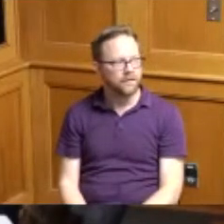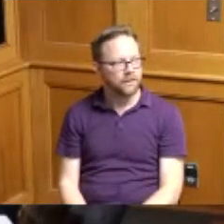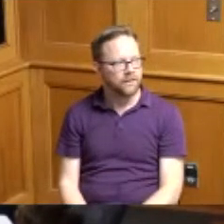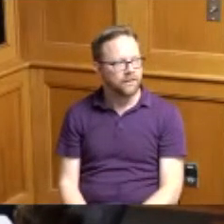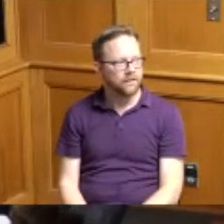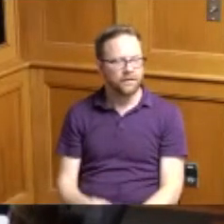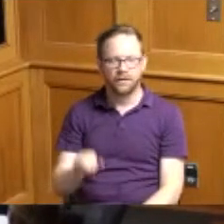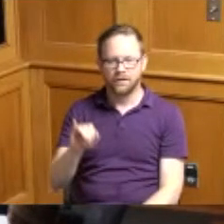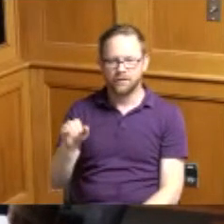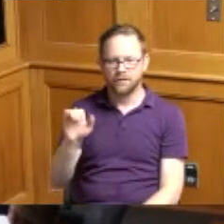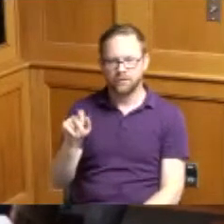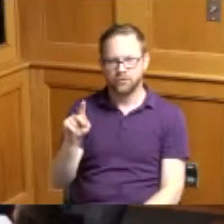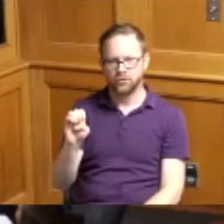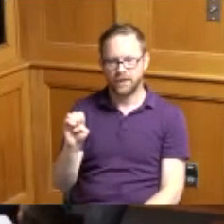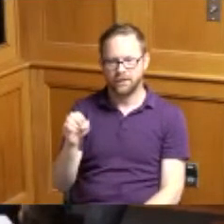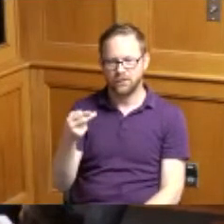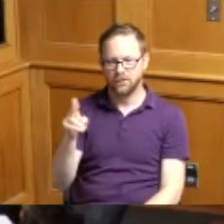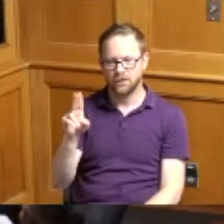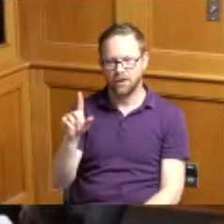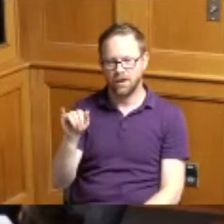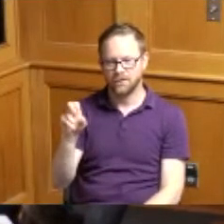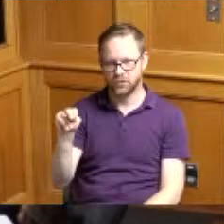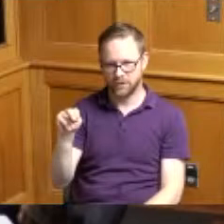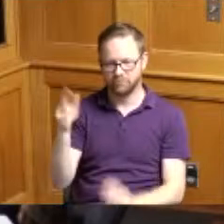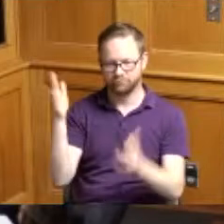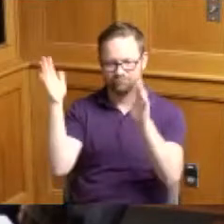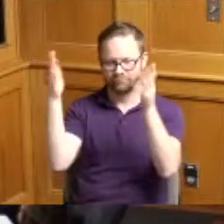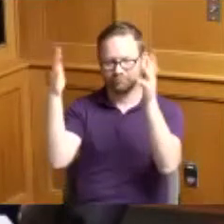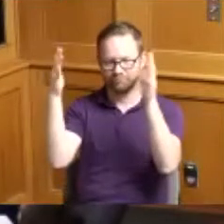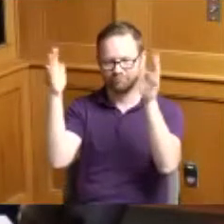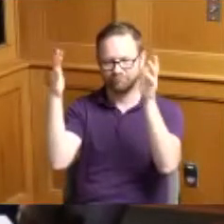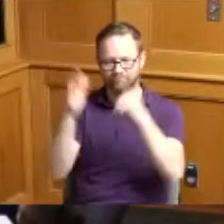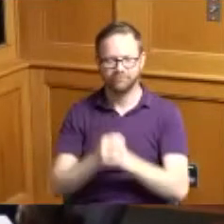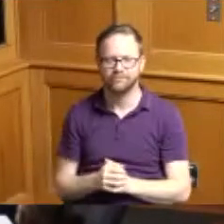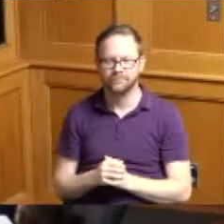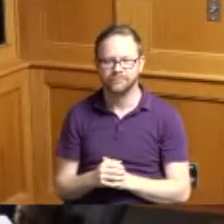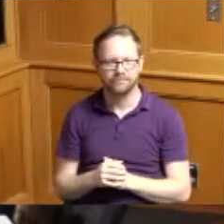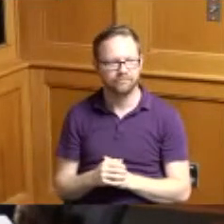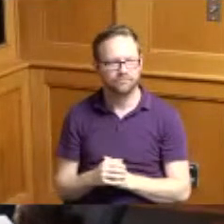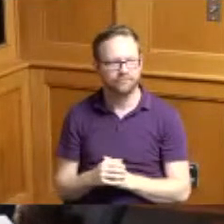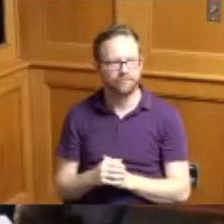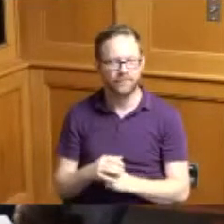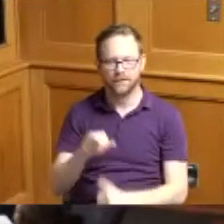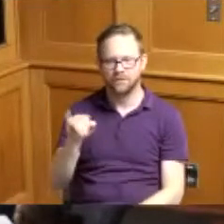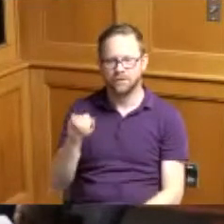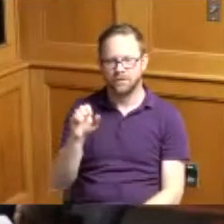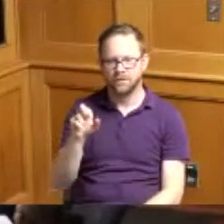Jake Hudson Jeremiah Irvin